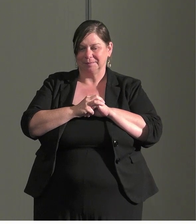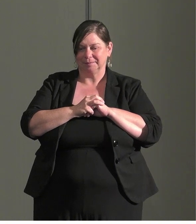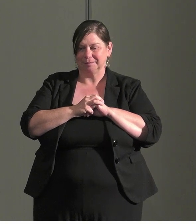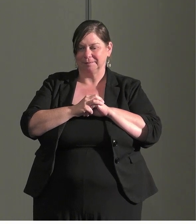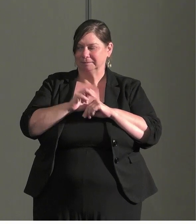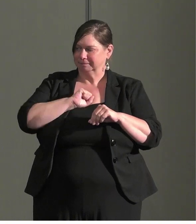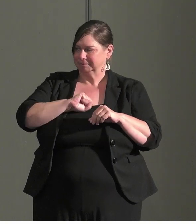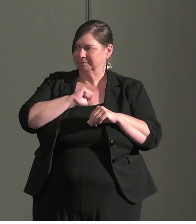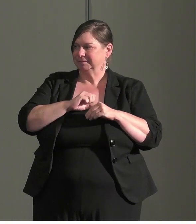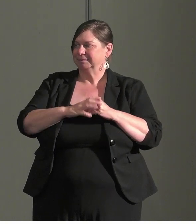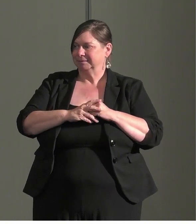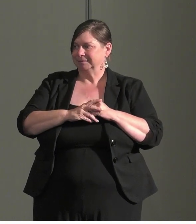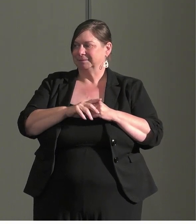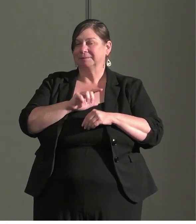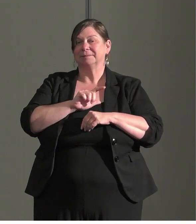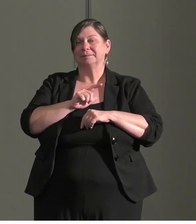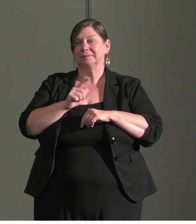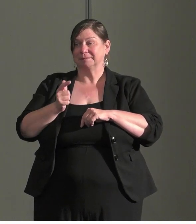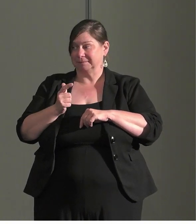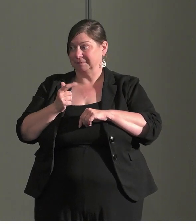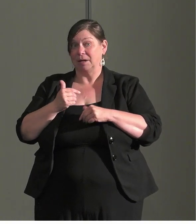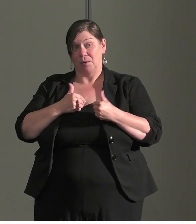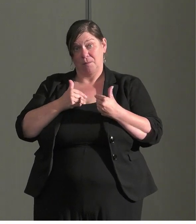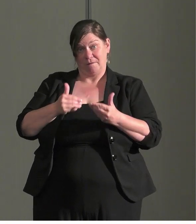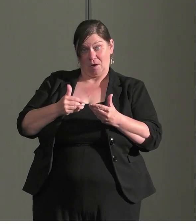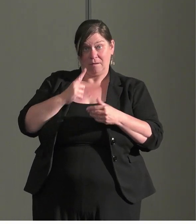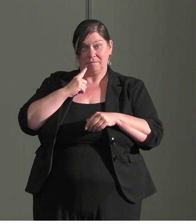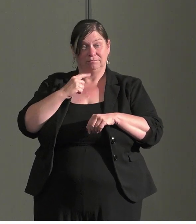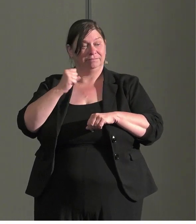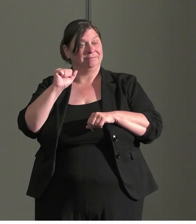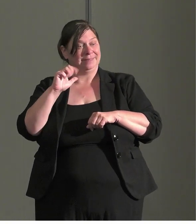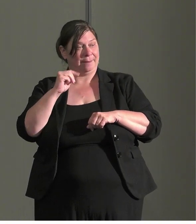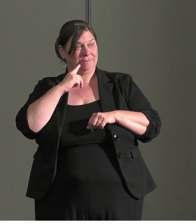Can we go on? >> SAMANTHA: Yes.